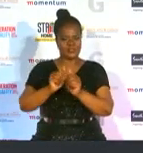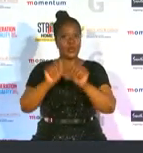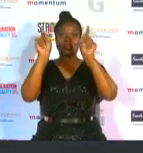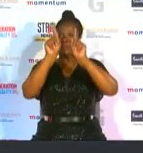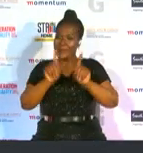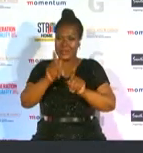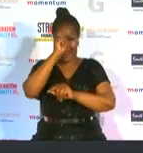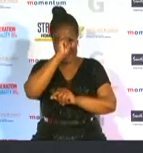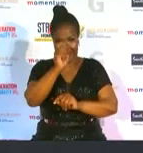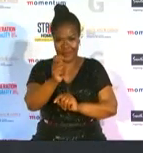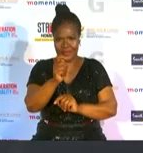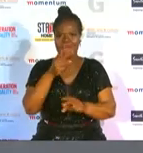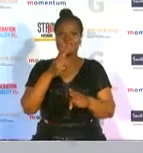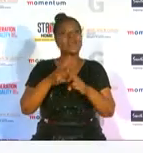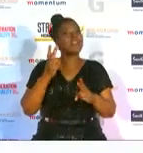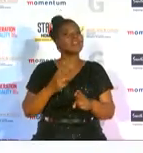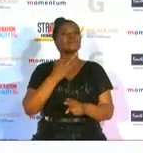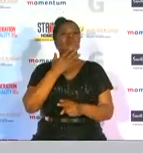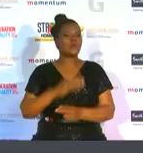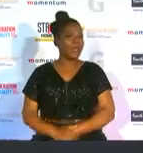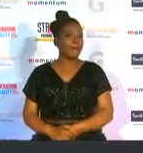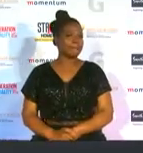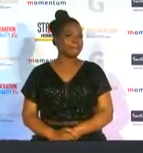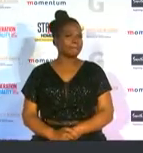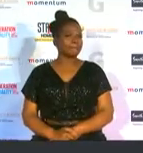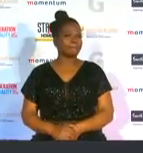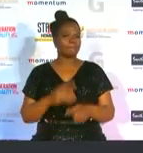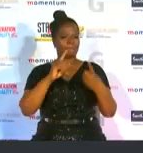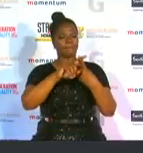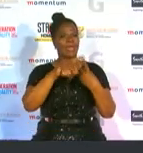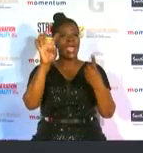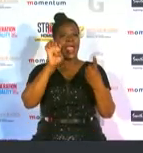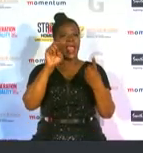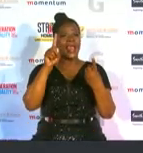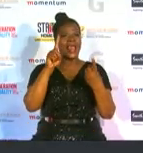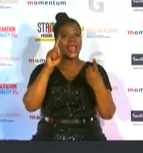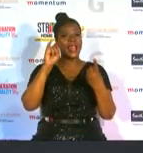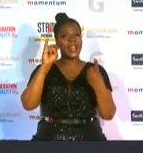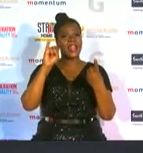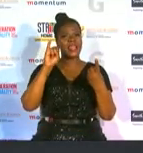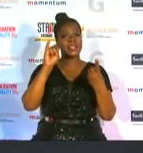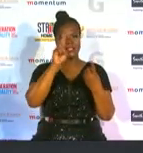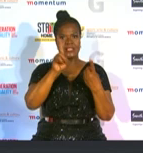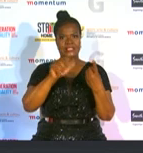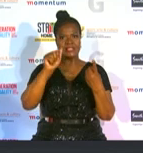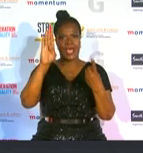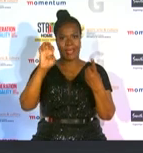the finalists are elizabeth smith the mother of gymnastics in south africa